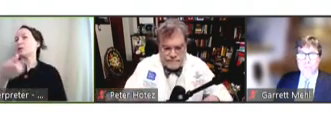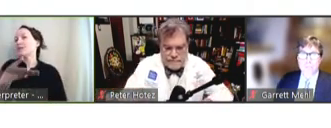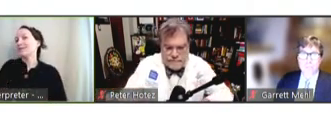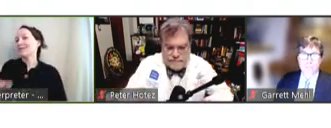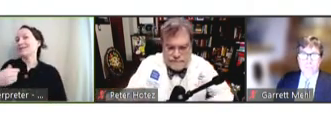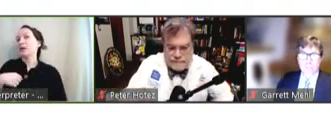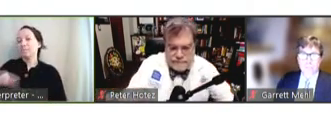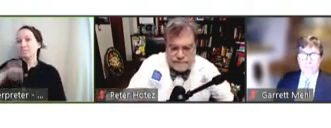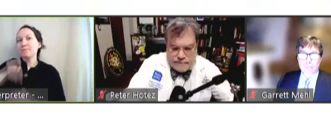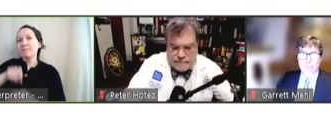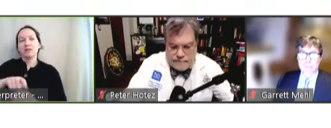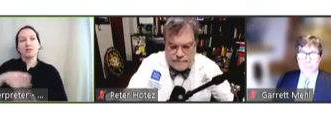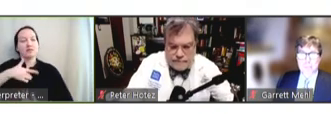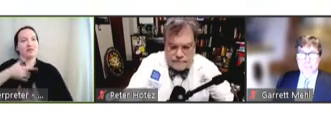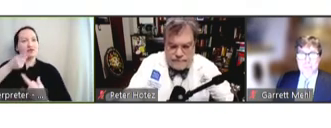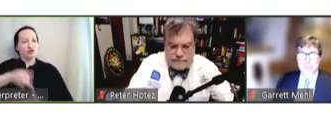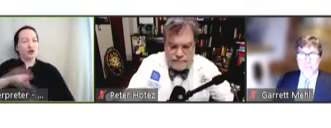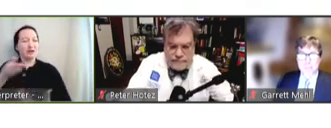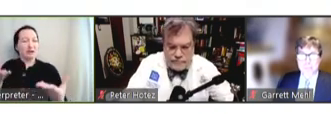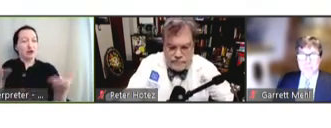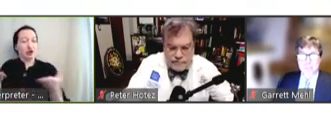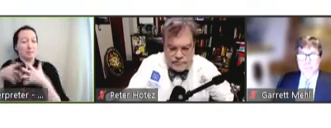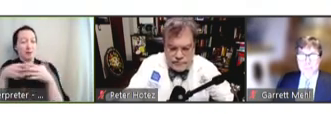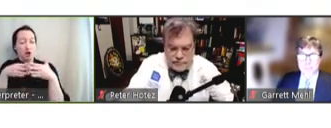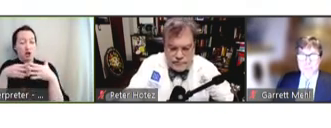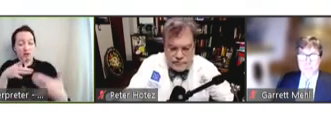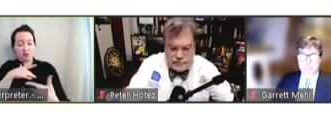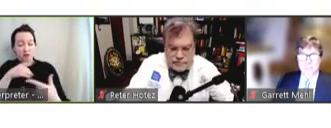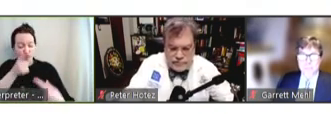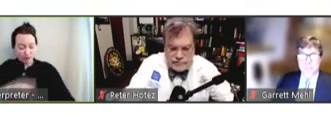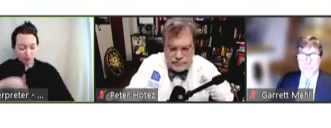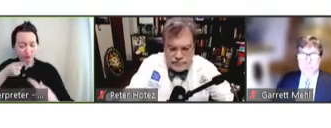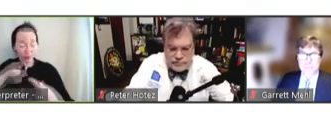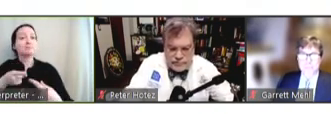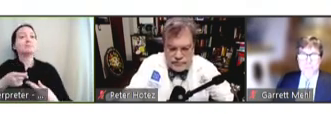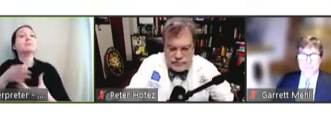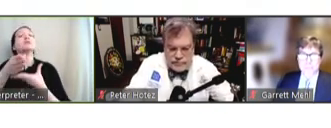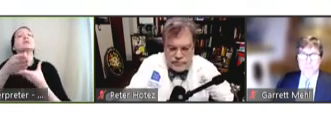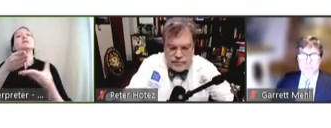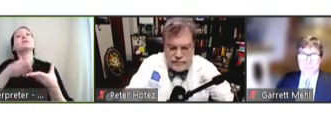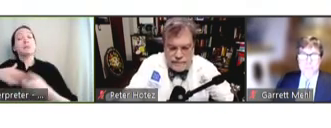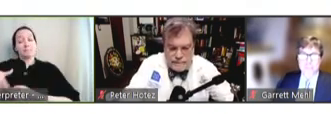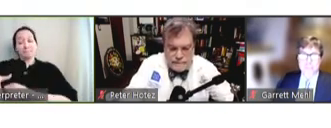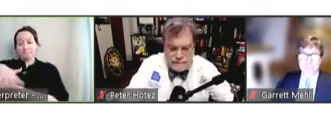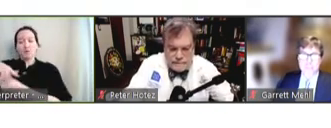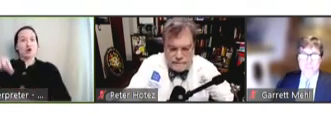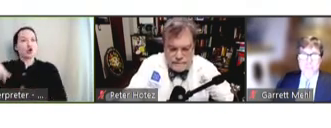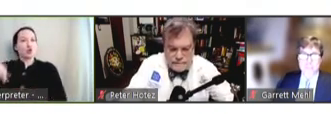struggled with here in the U.S. is that, in some locations, the Q.R. code, just because